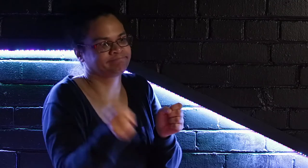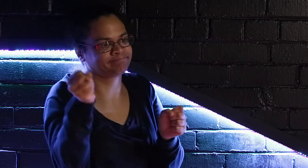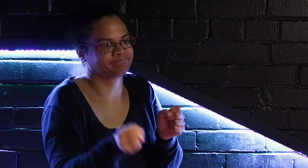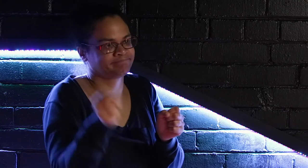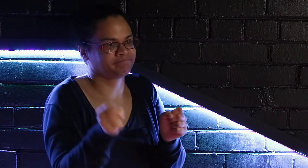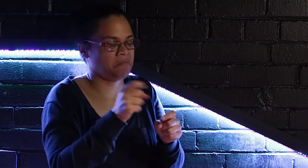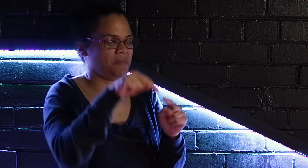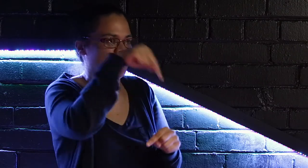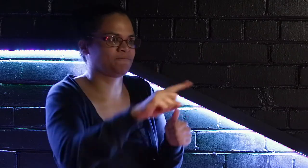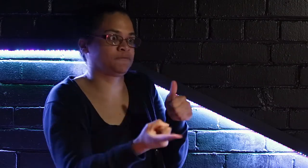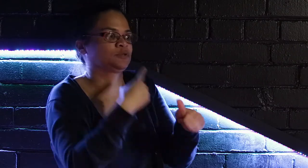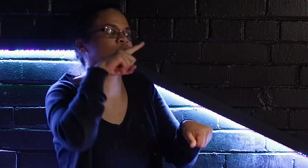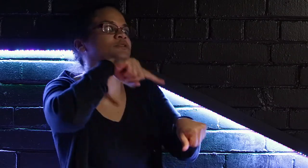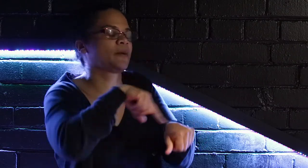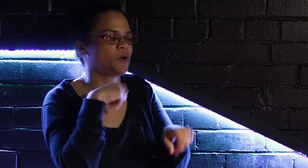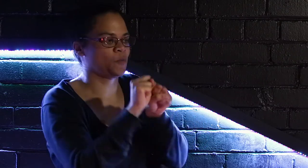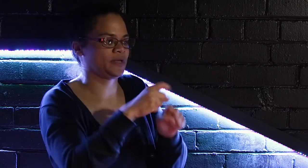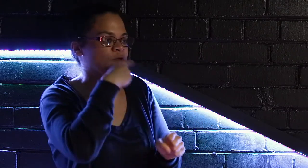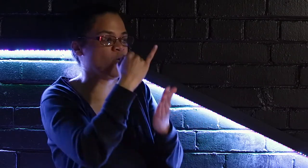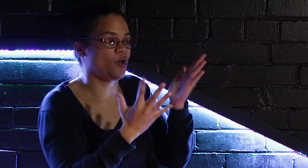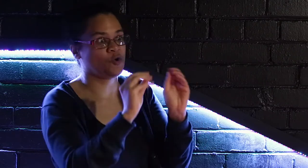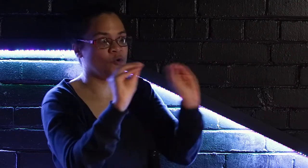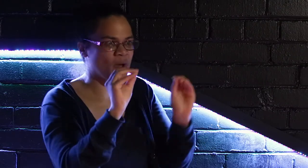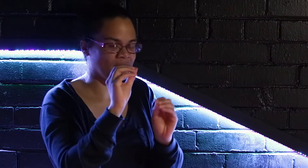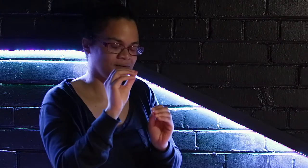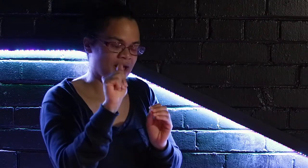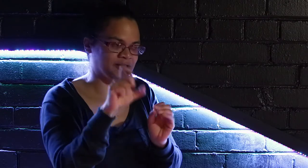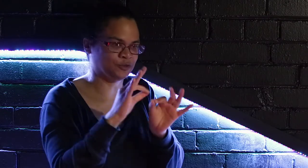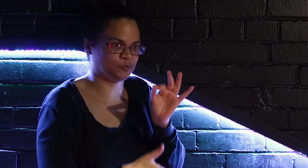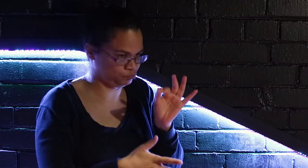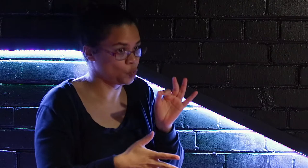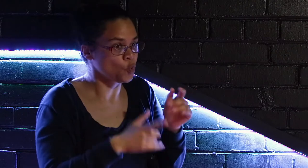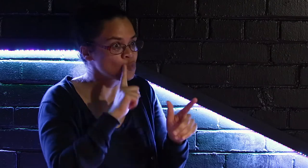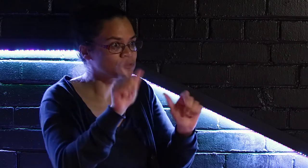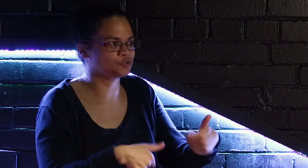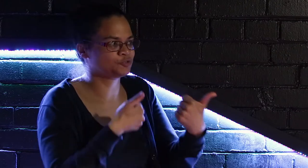Usually when I have different productions I usually have Interpreters that I work with and this was one of the first